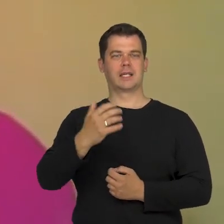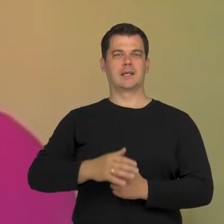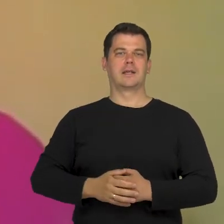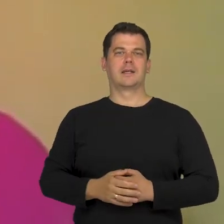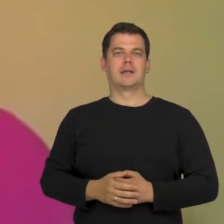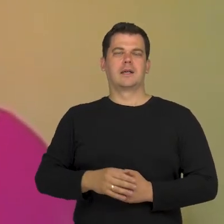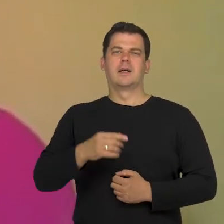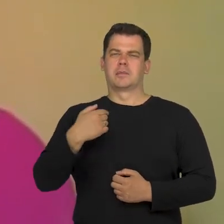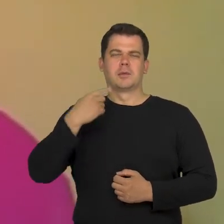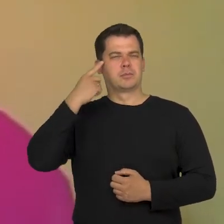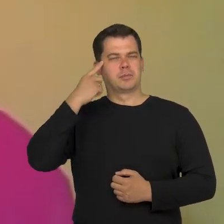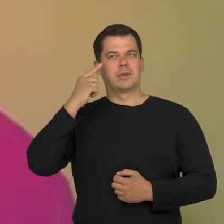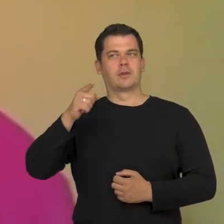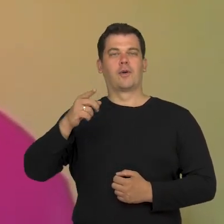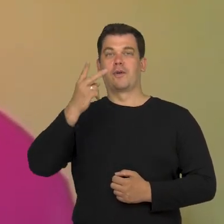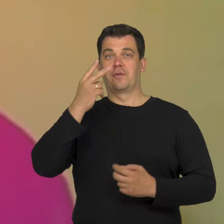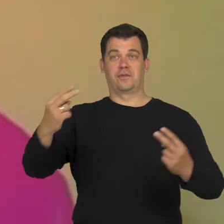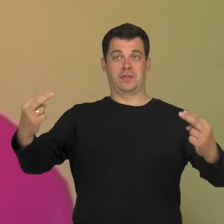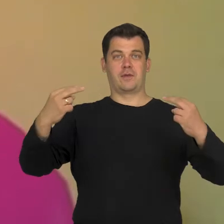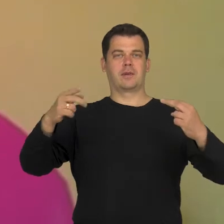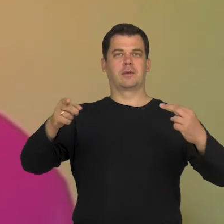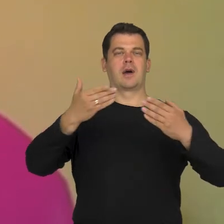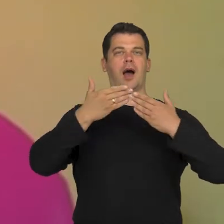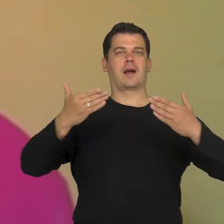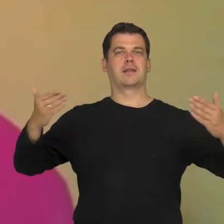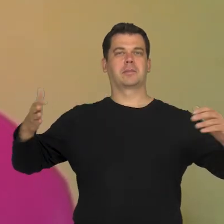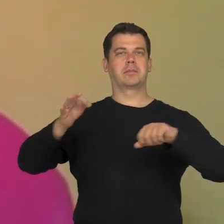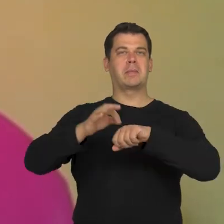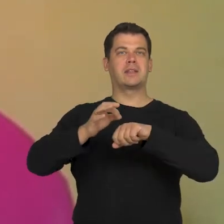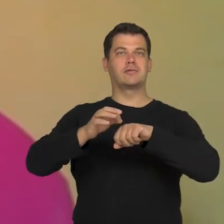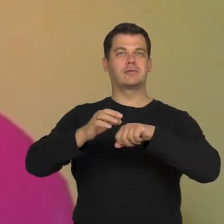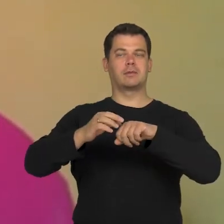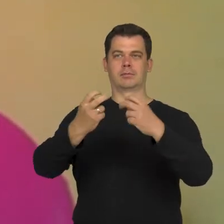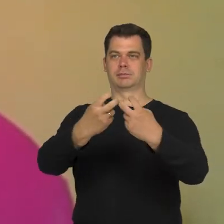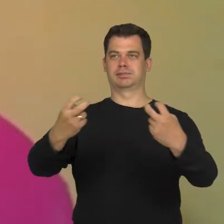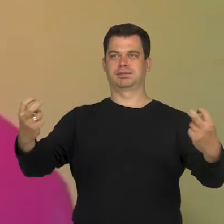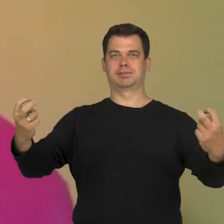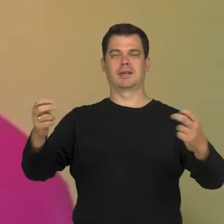I remember that audience from the medical academy and that audience from the performance